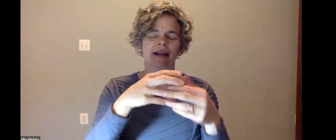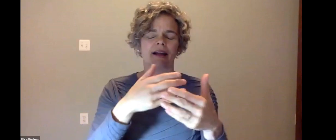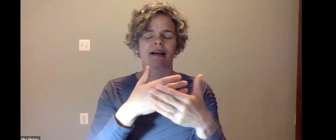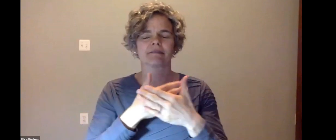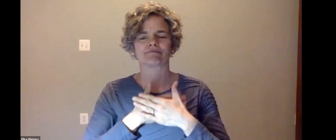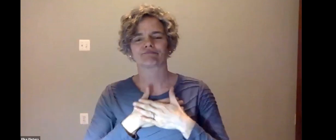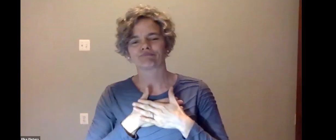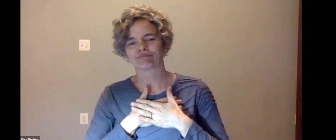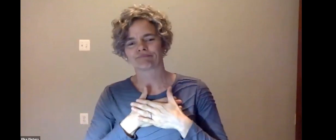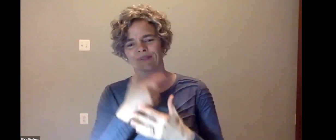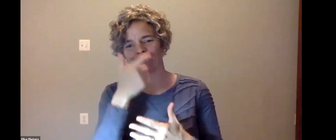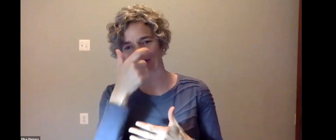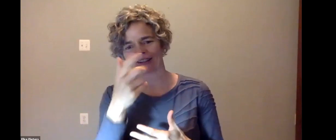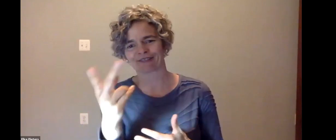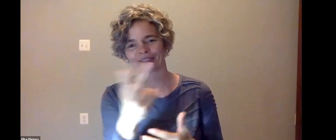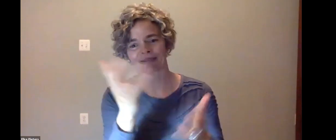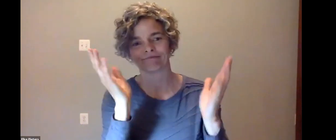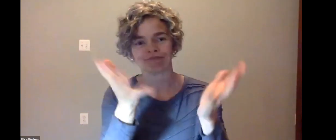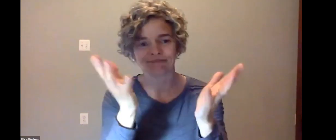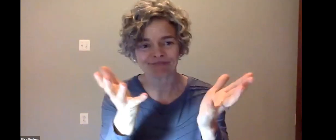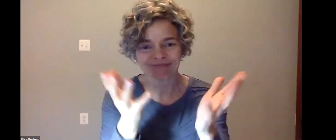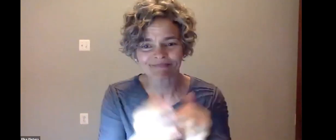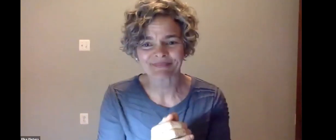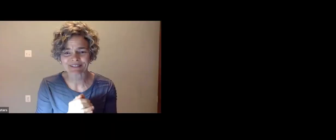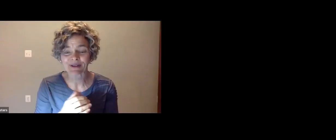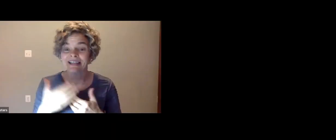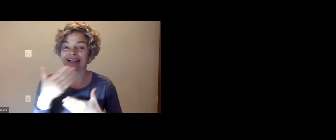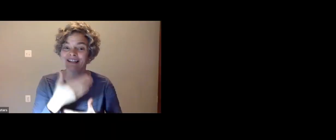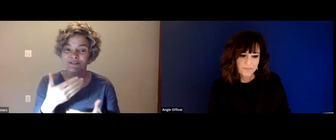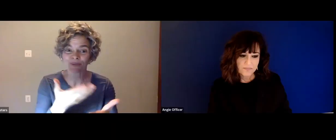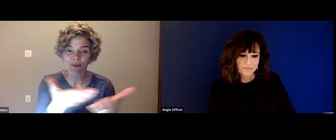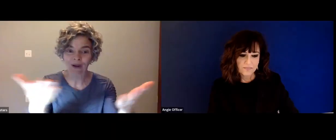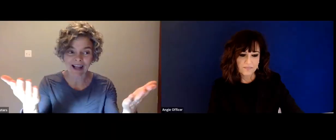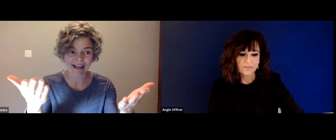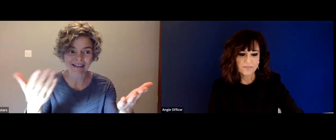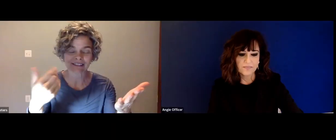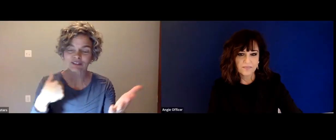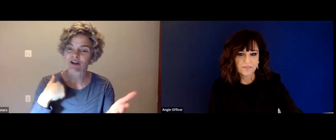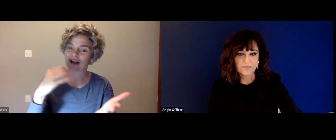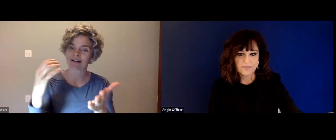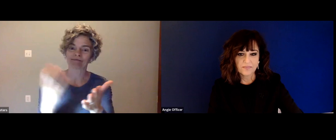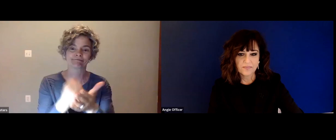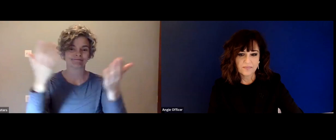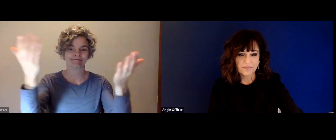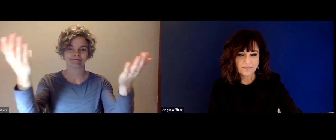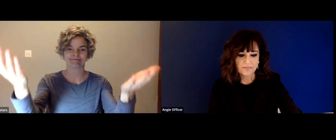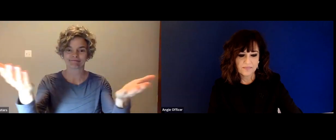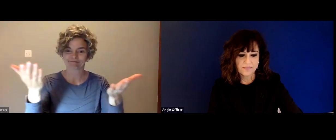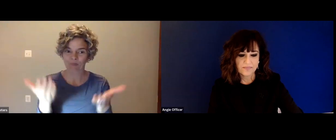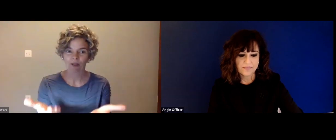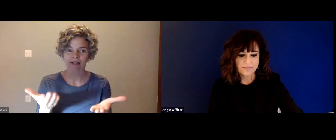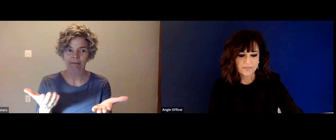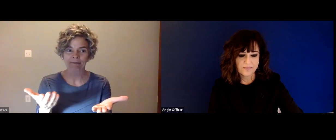University. I'm sure you'll enjoy. It's time to sit back